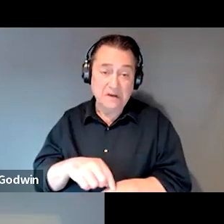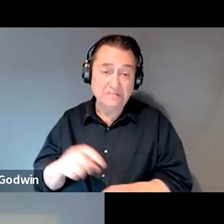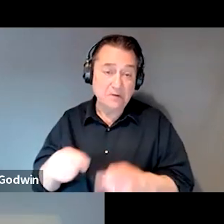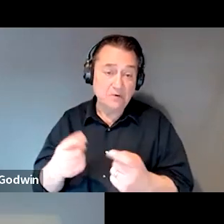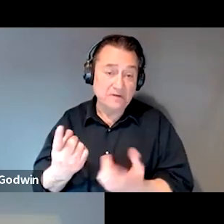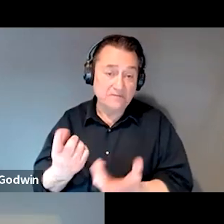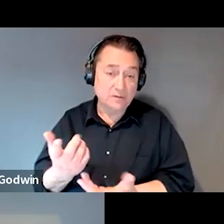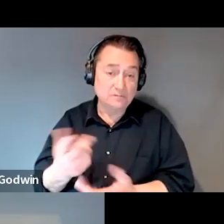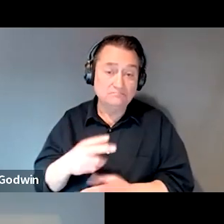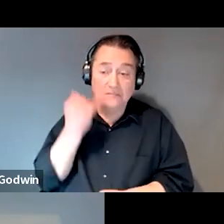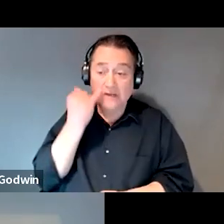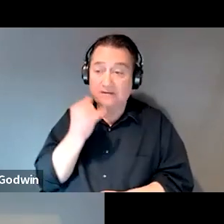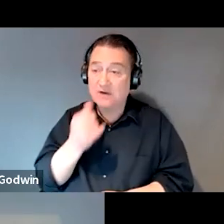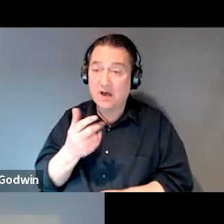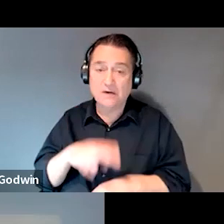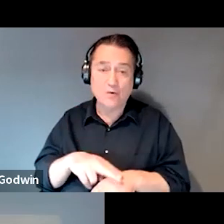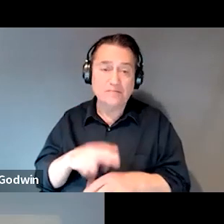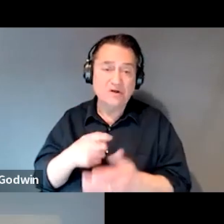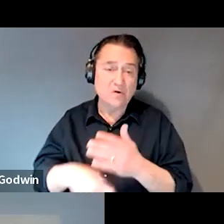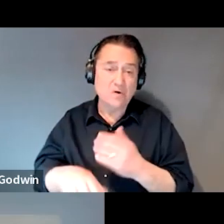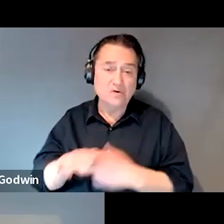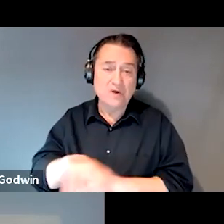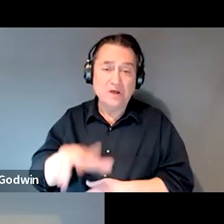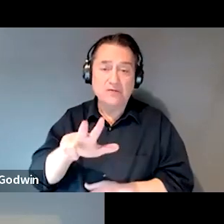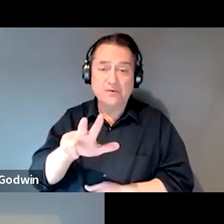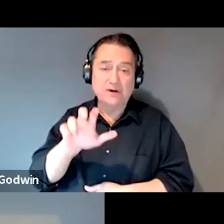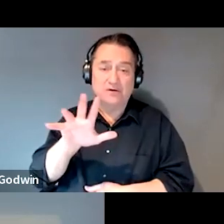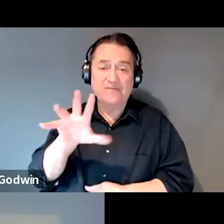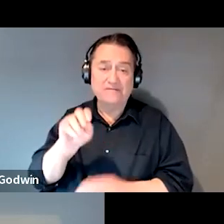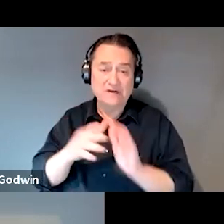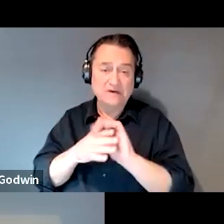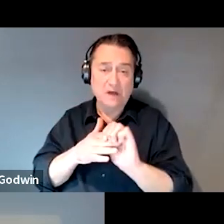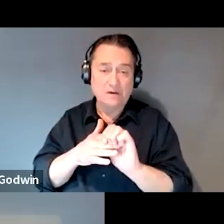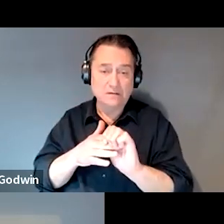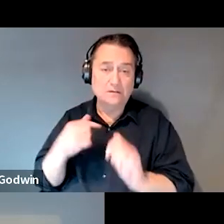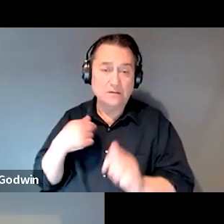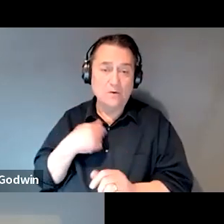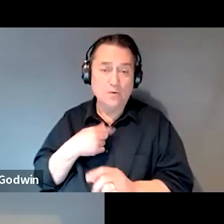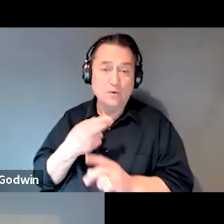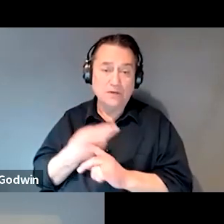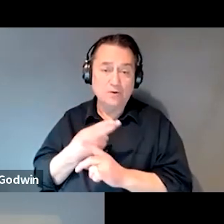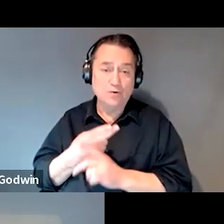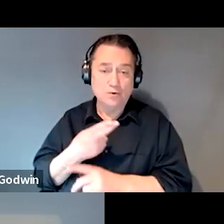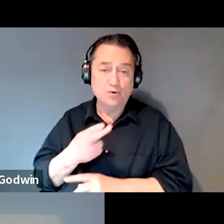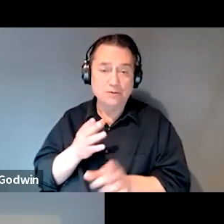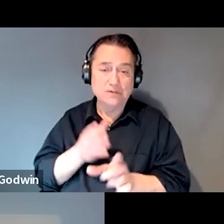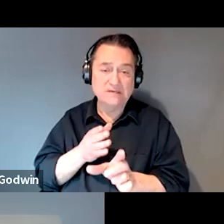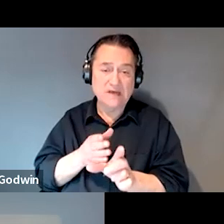It's usually about 350 dollars and our agency, Sulzbacher, uses a psychologist that's approved